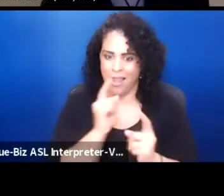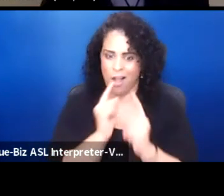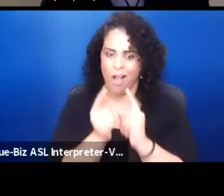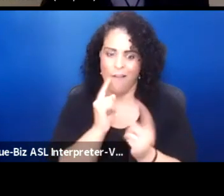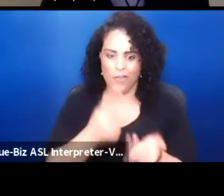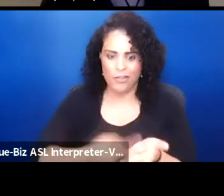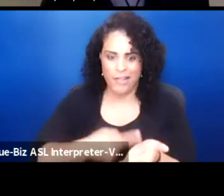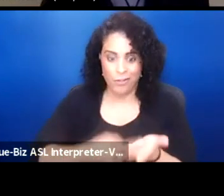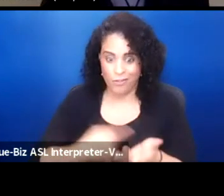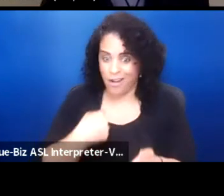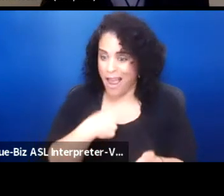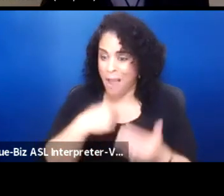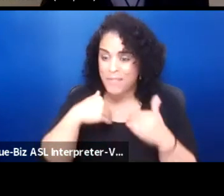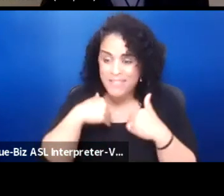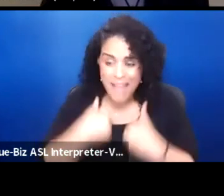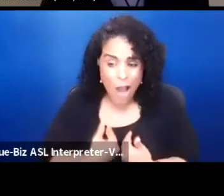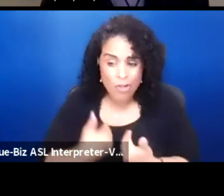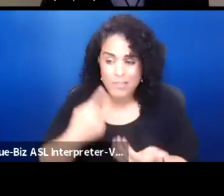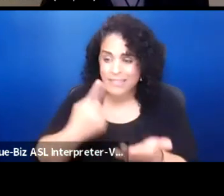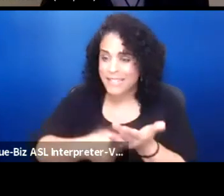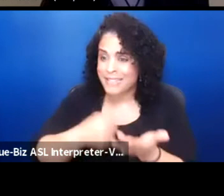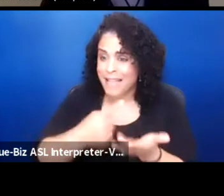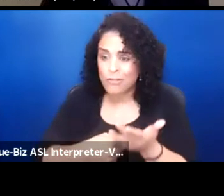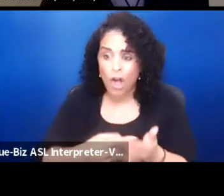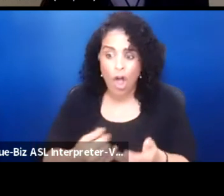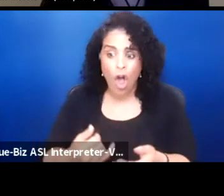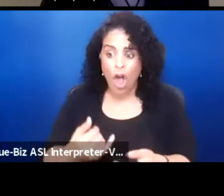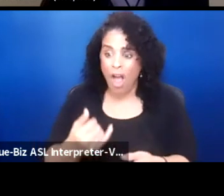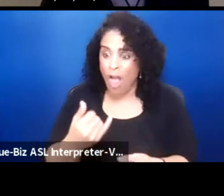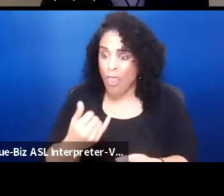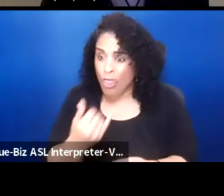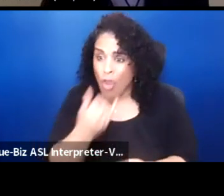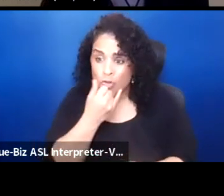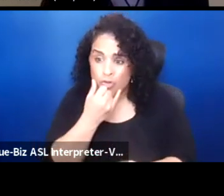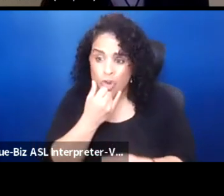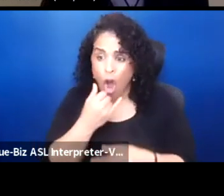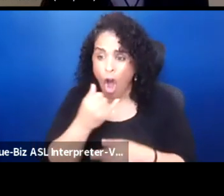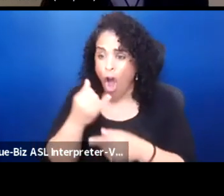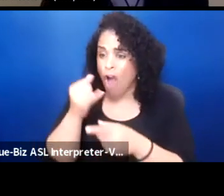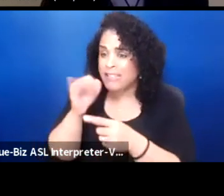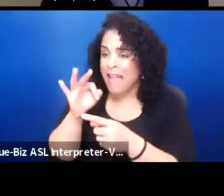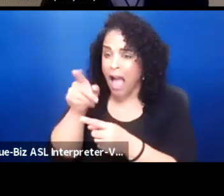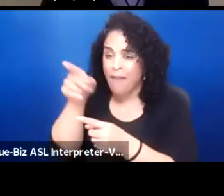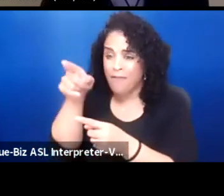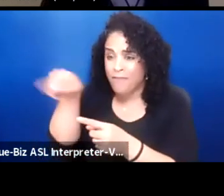I'm so tired of discussing the wrongs of white people. I'm just tired of it.